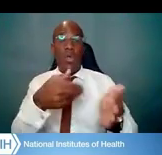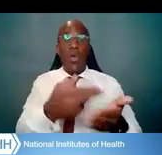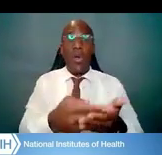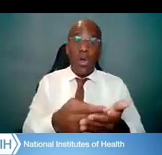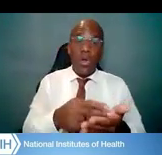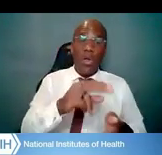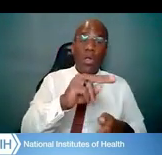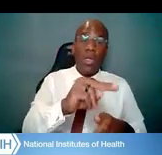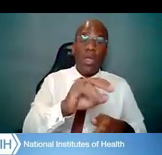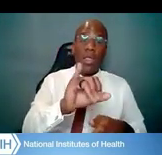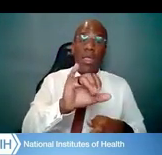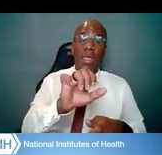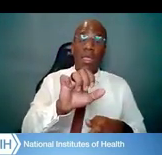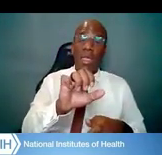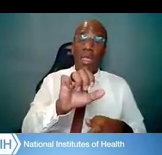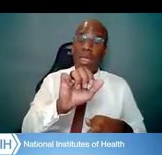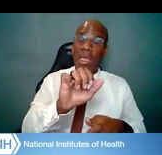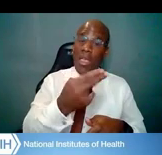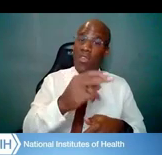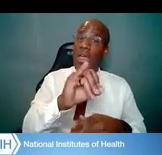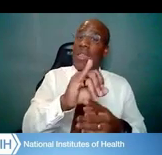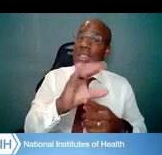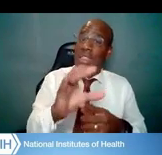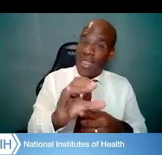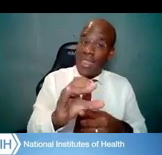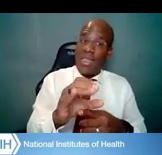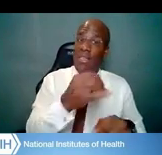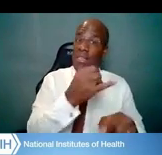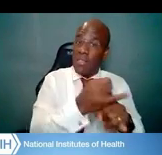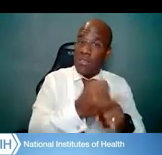participates in every available K mechanism.